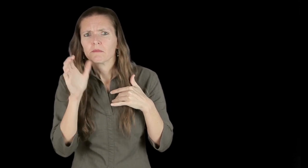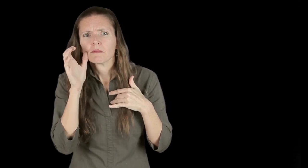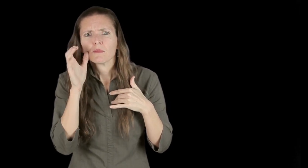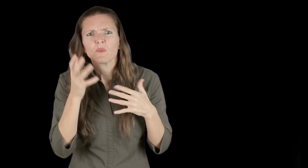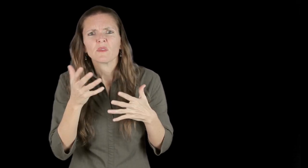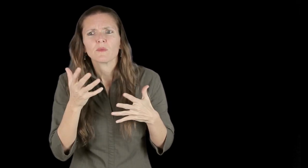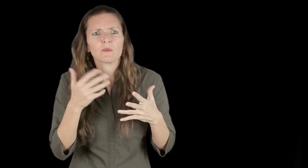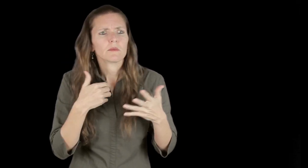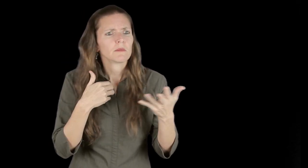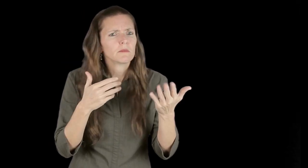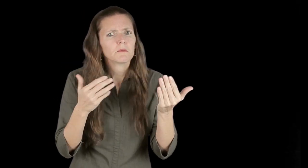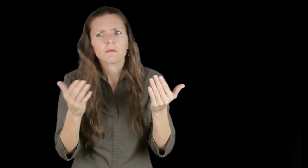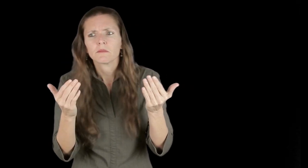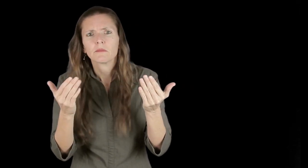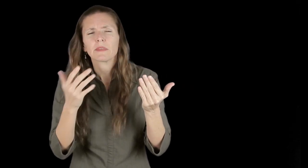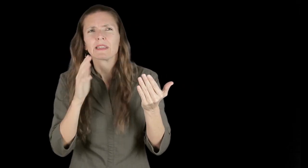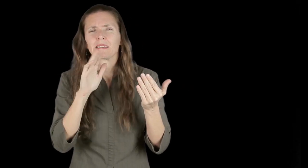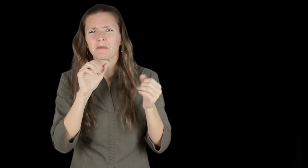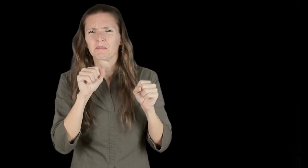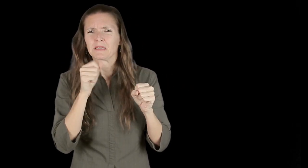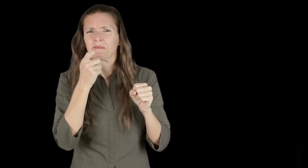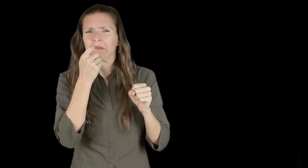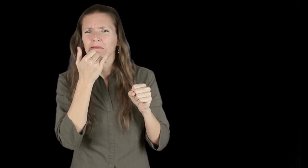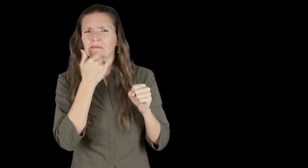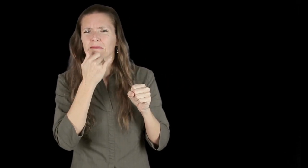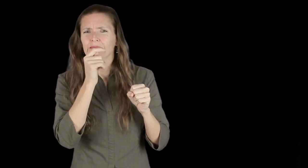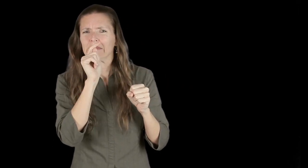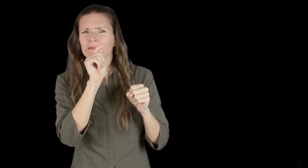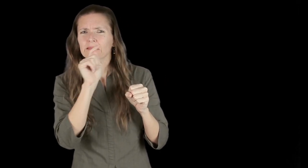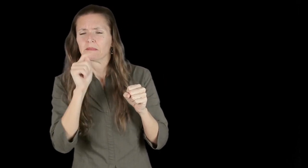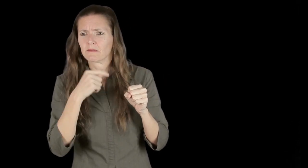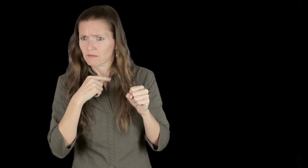I immediately wanted to find out their thoughts, and they went on to share with me that there were some errors in the video.